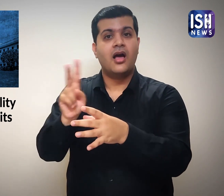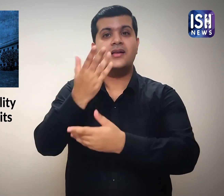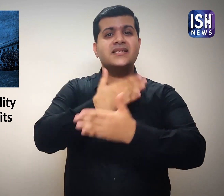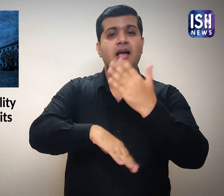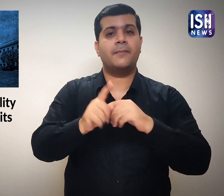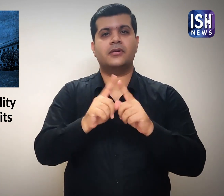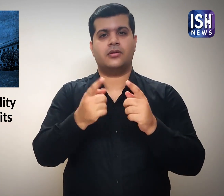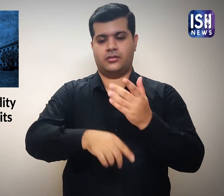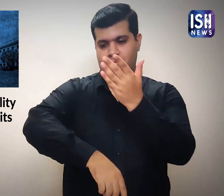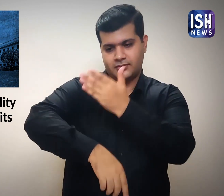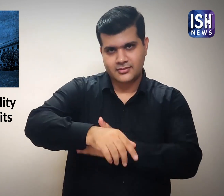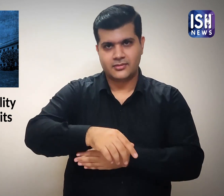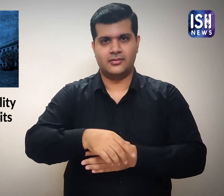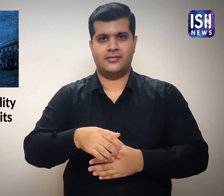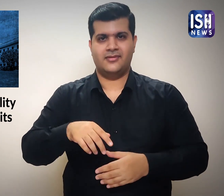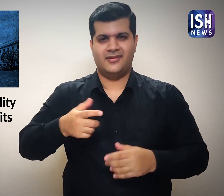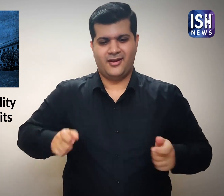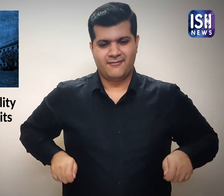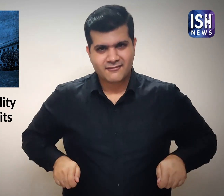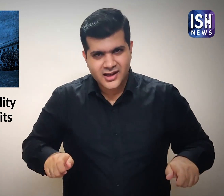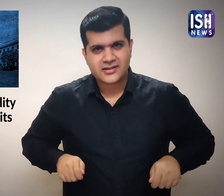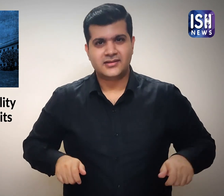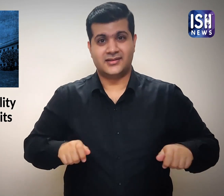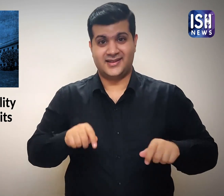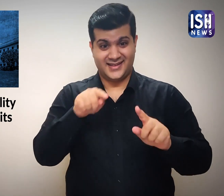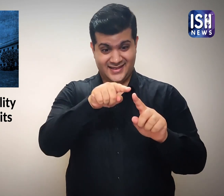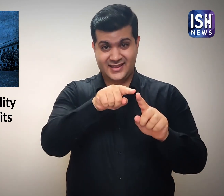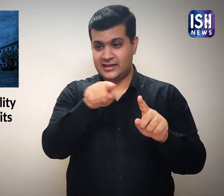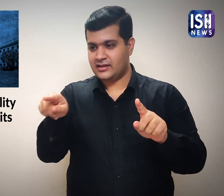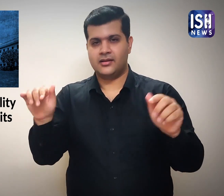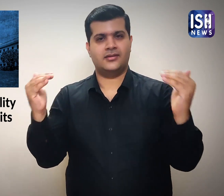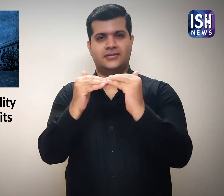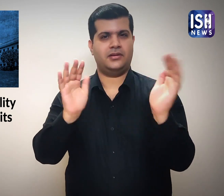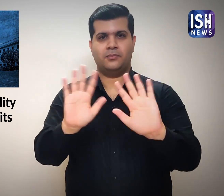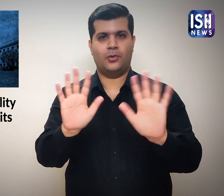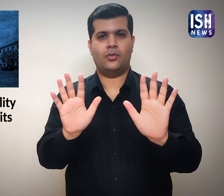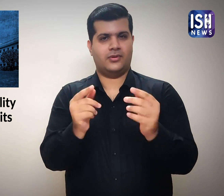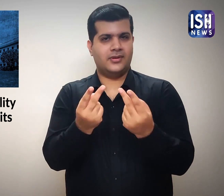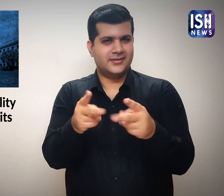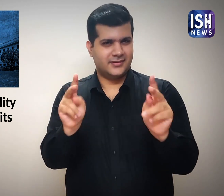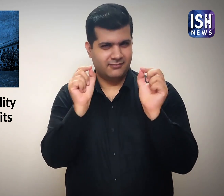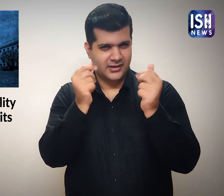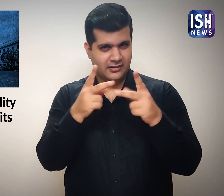and there are different types of physical disabilities. These two categories of disabilities are very different.